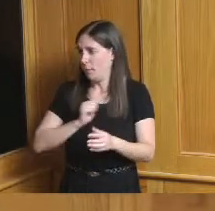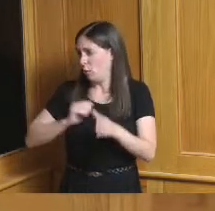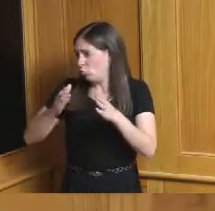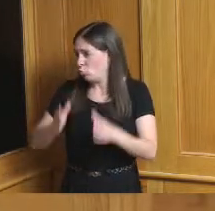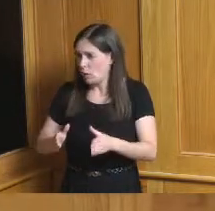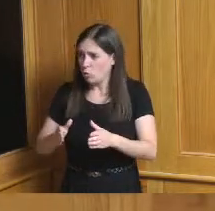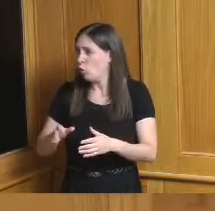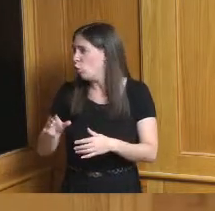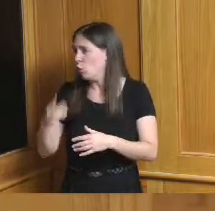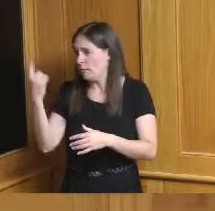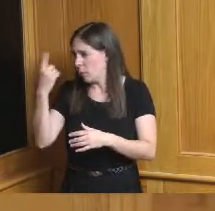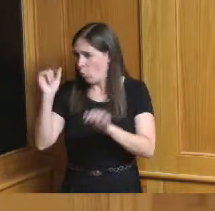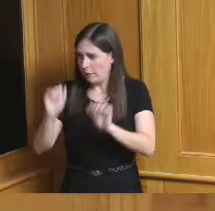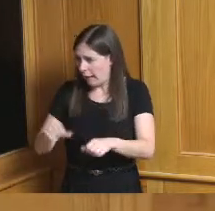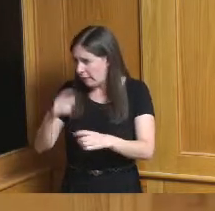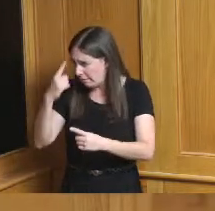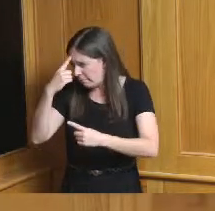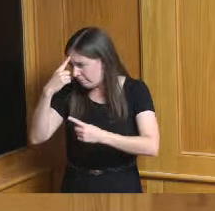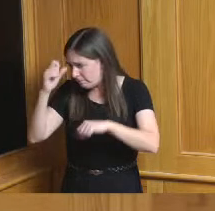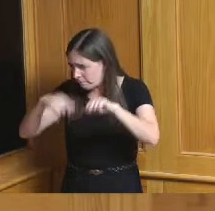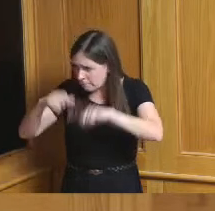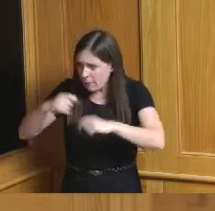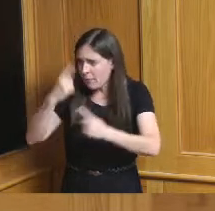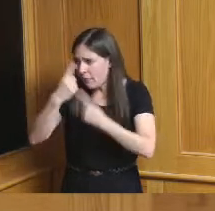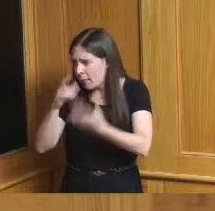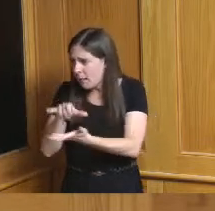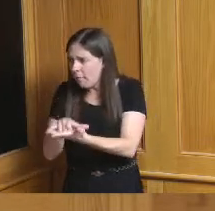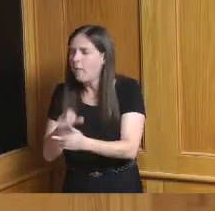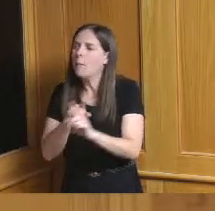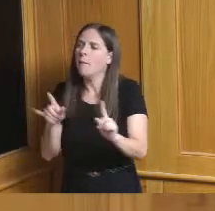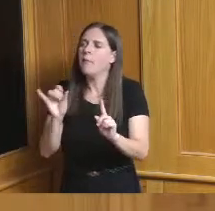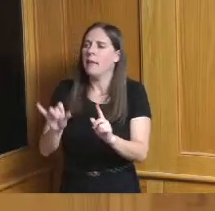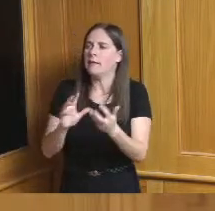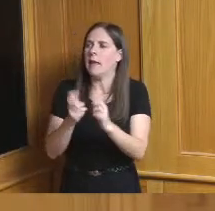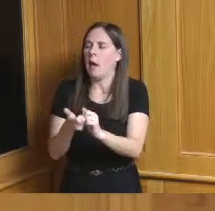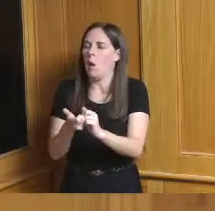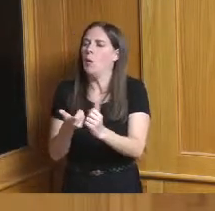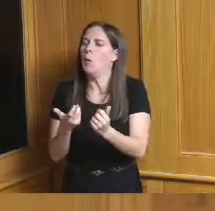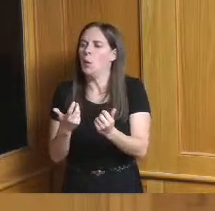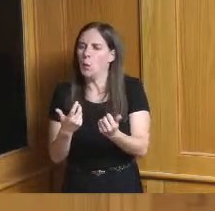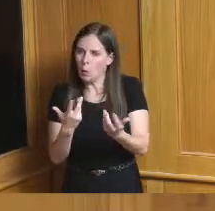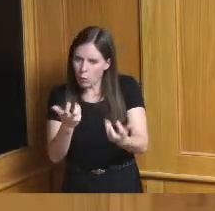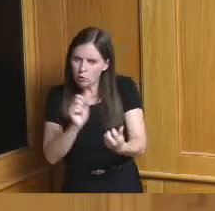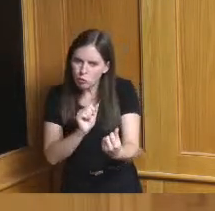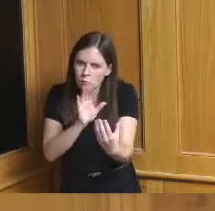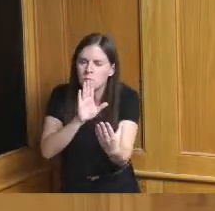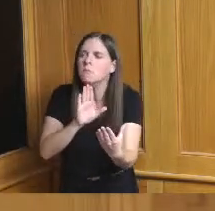could get with but I think that's the way that we want to go out there so that trustees know